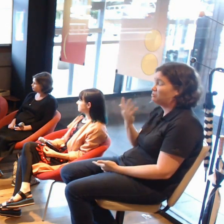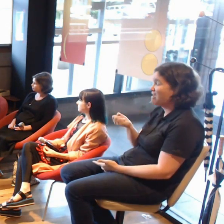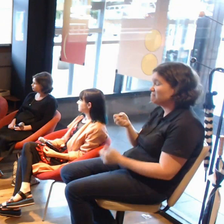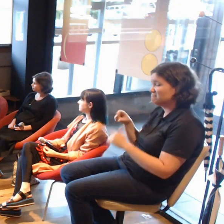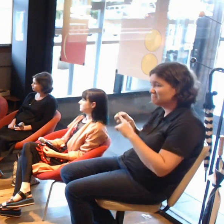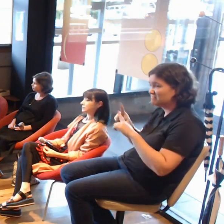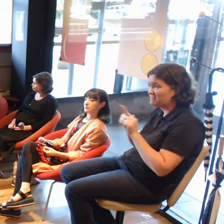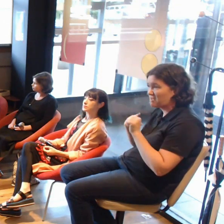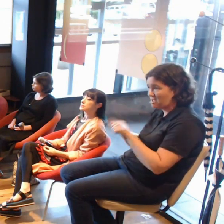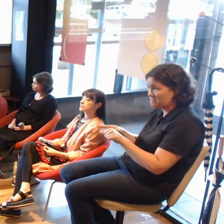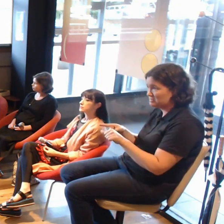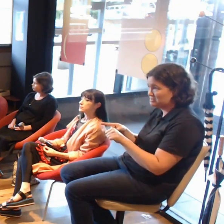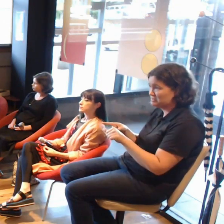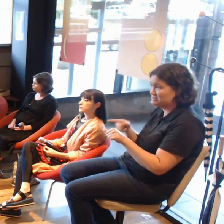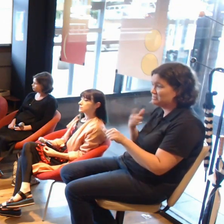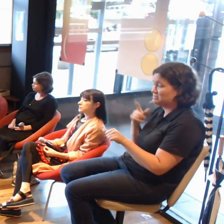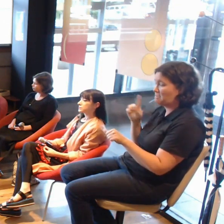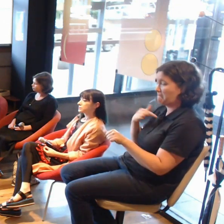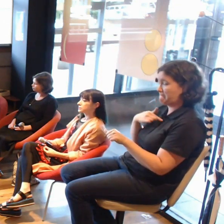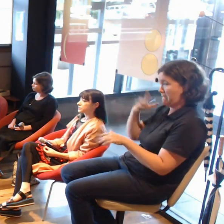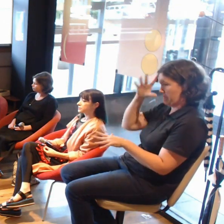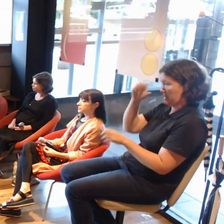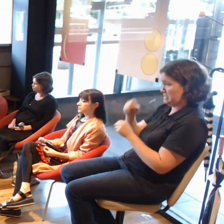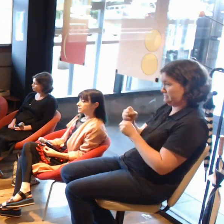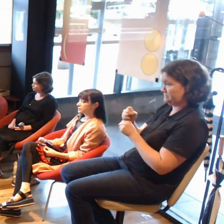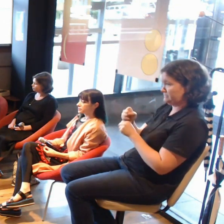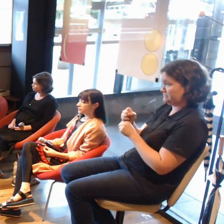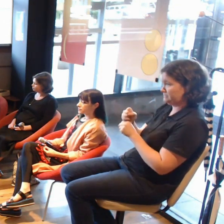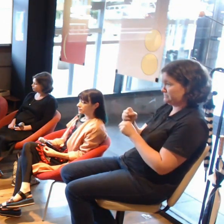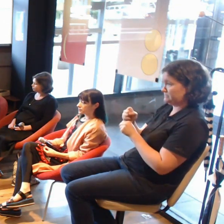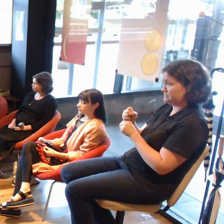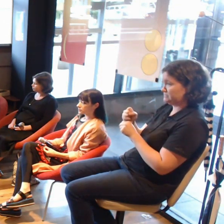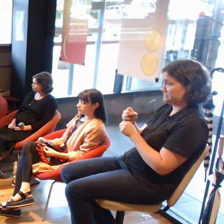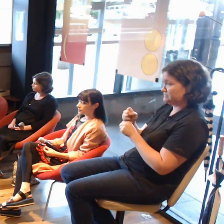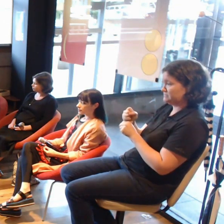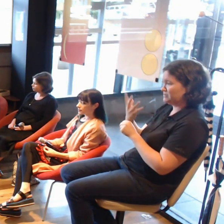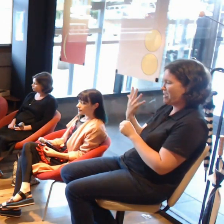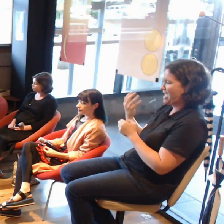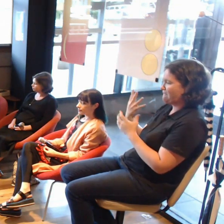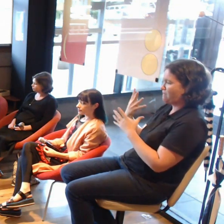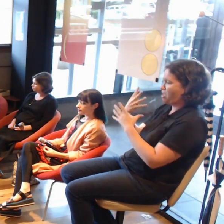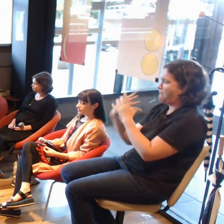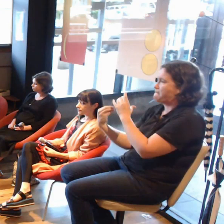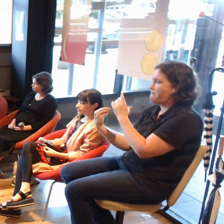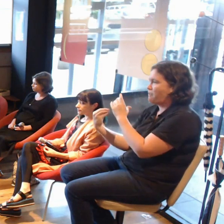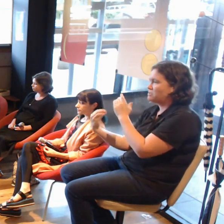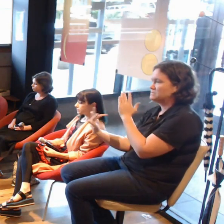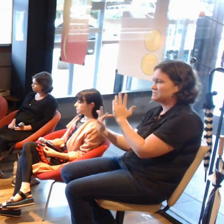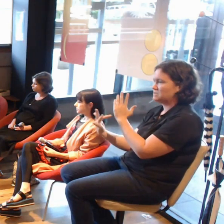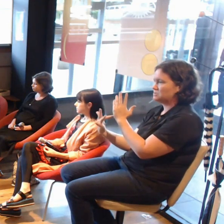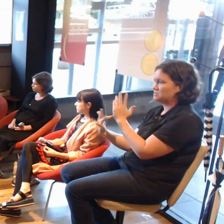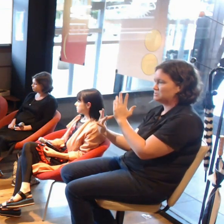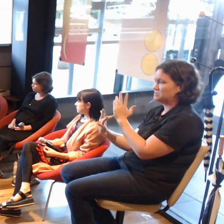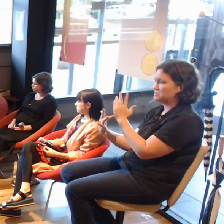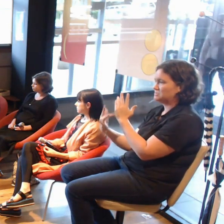but what I believe is traditionally there's... We refer to immersive technology. And there's three levels of immersive technology.